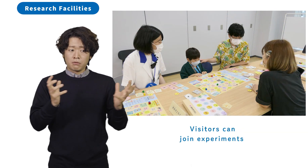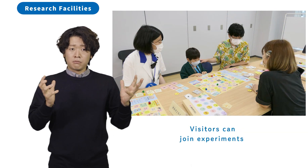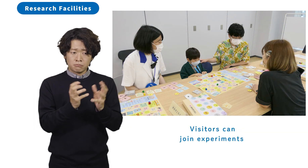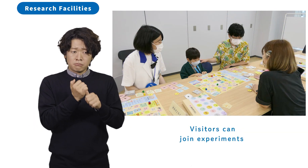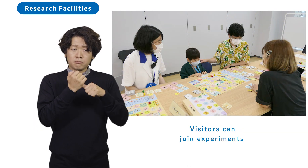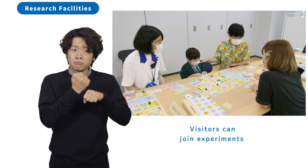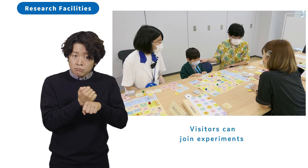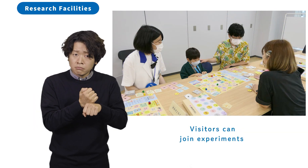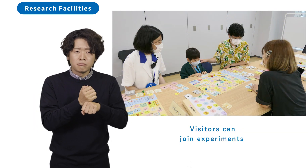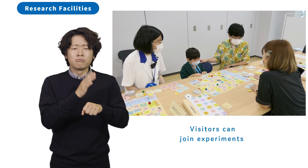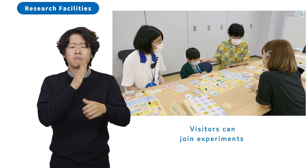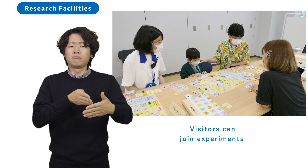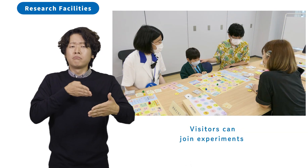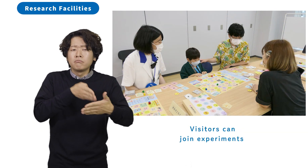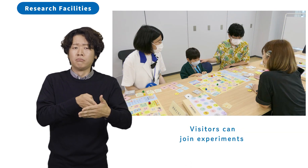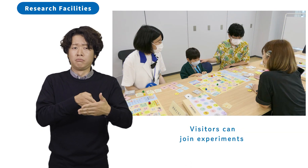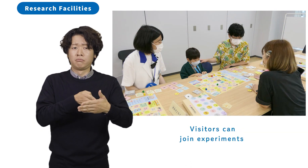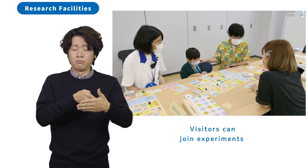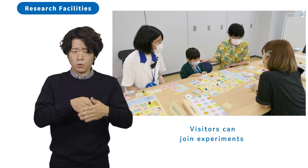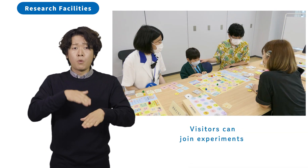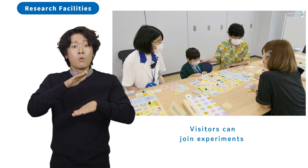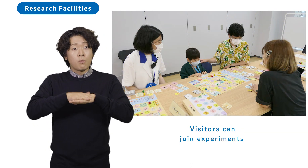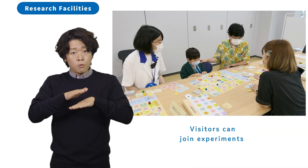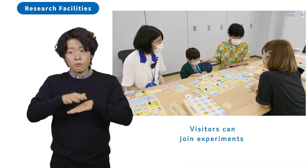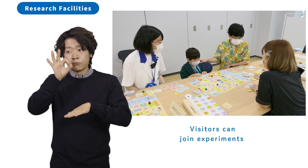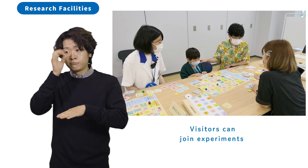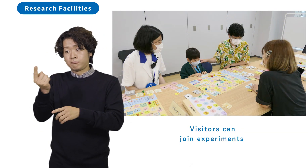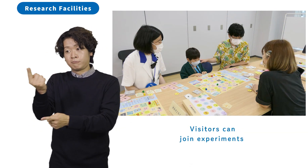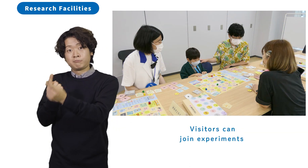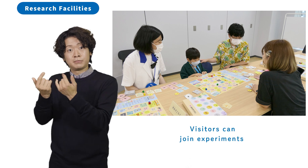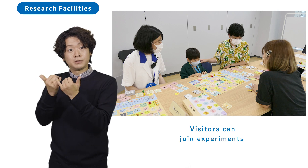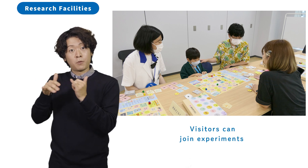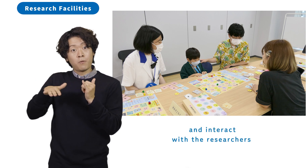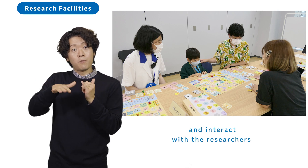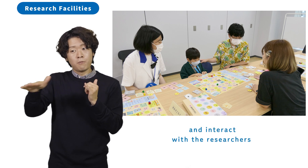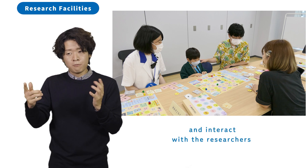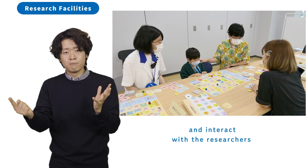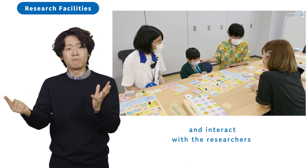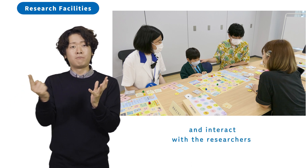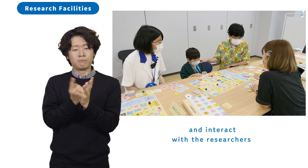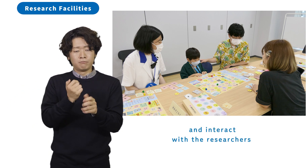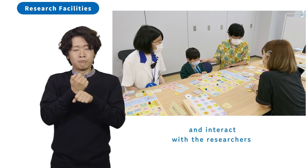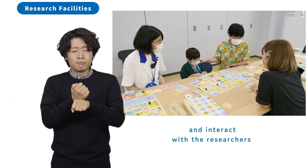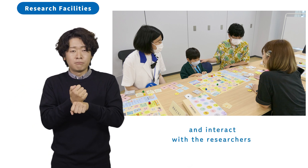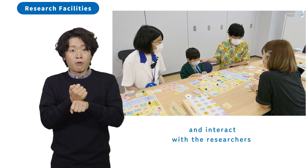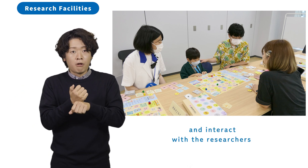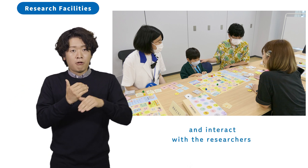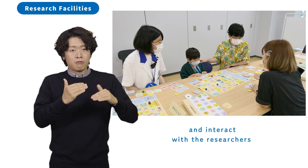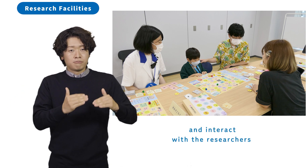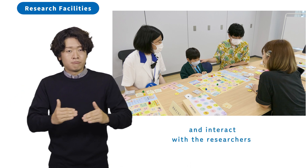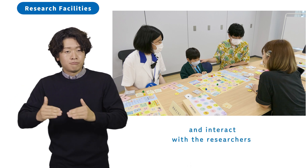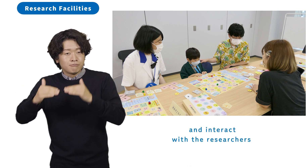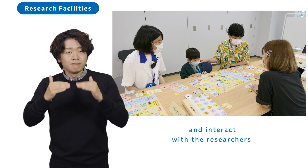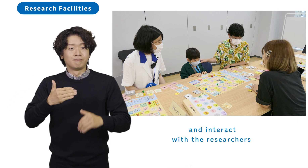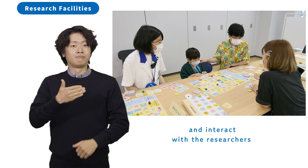Visitors can join experiments and interact with the researchers